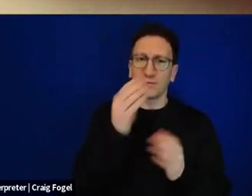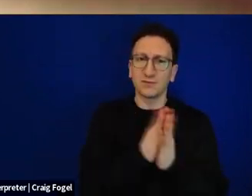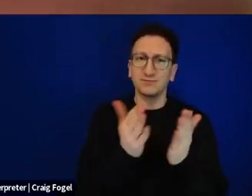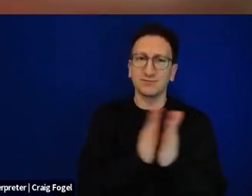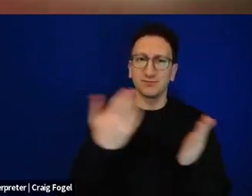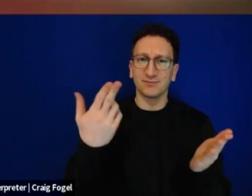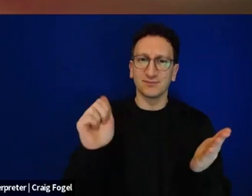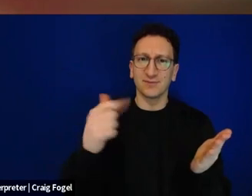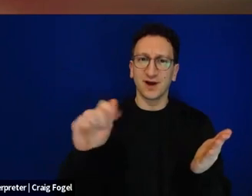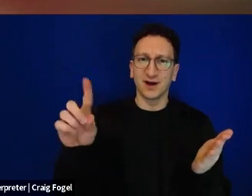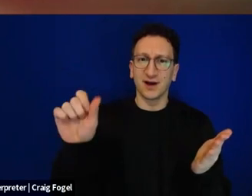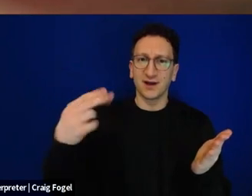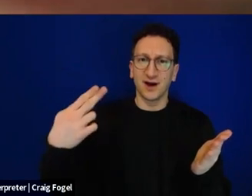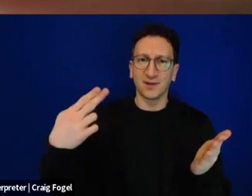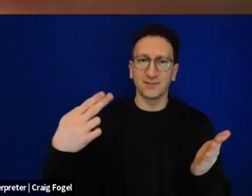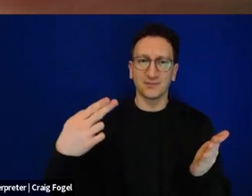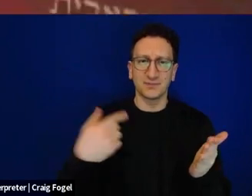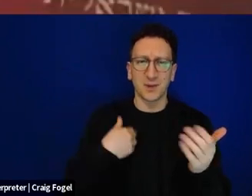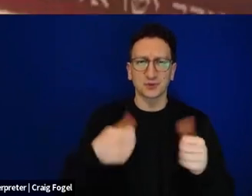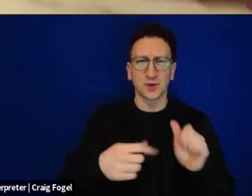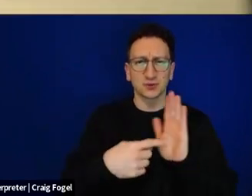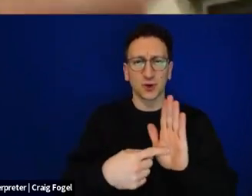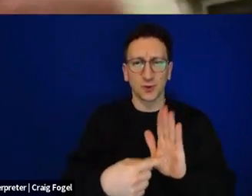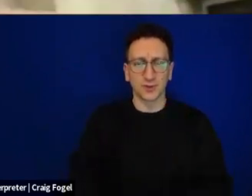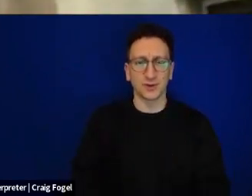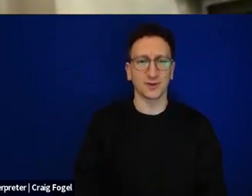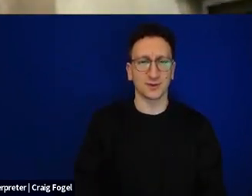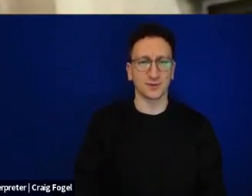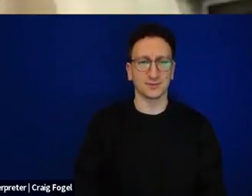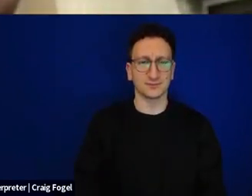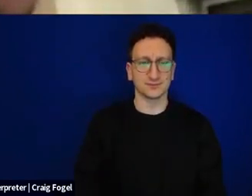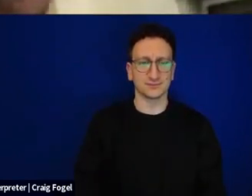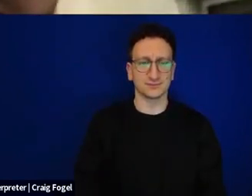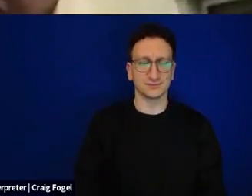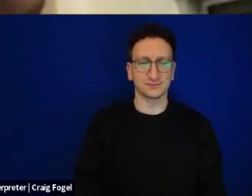which I will make easier for everyone to see right now, which is in a new version right now, a new